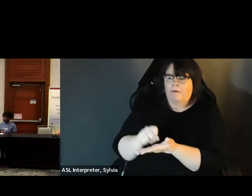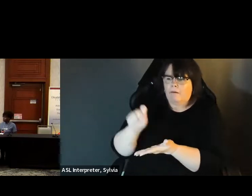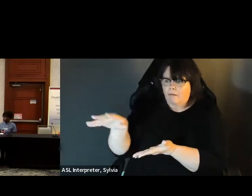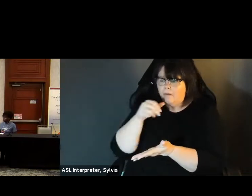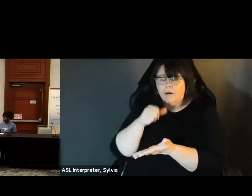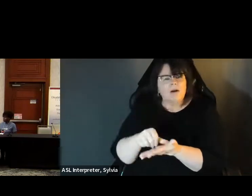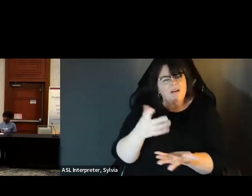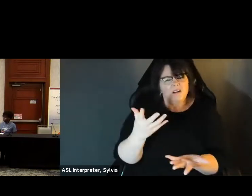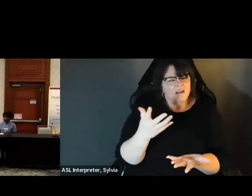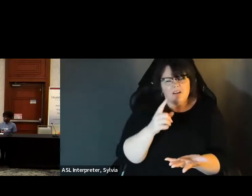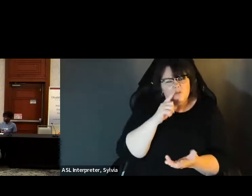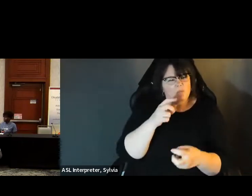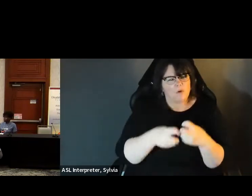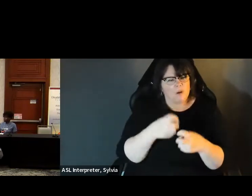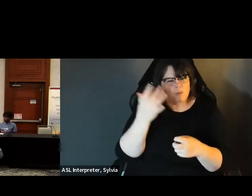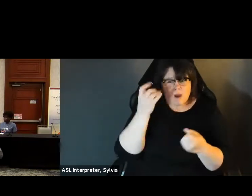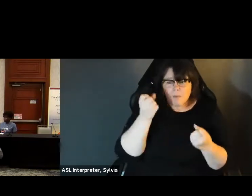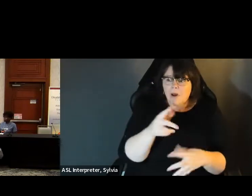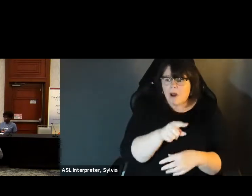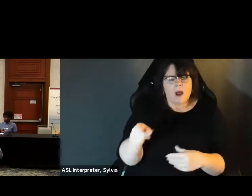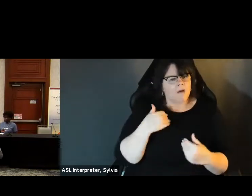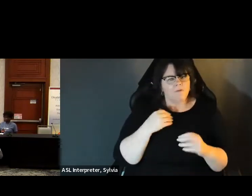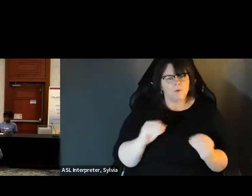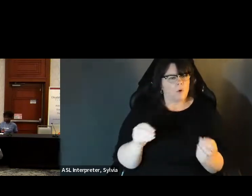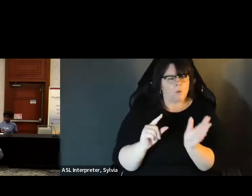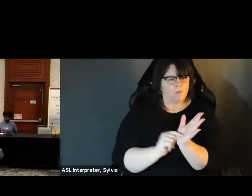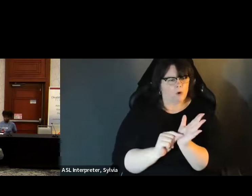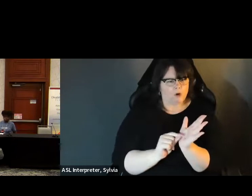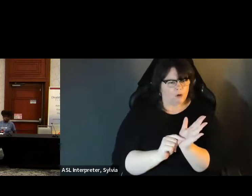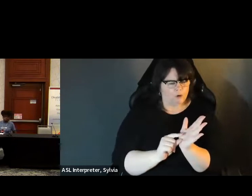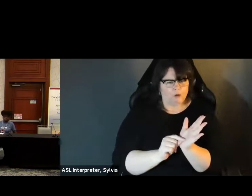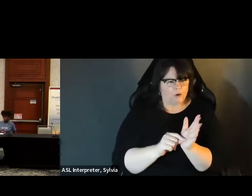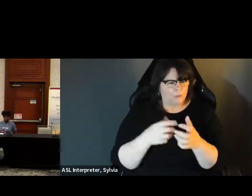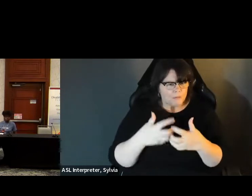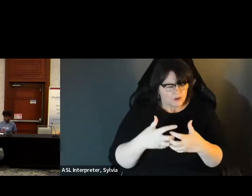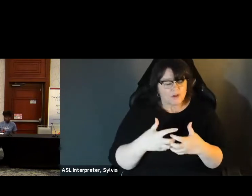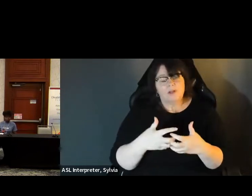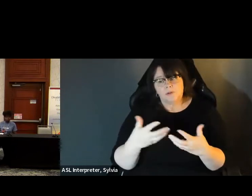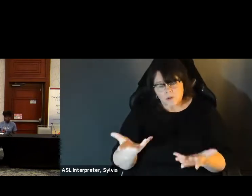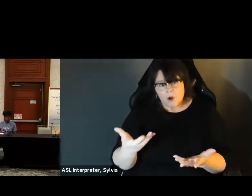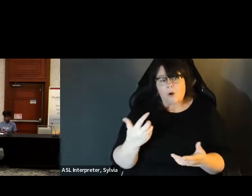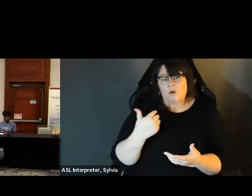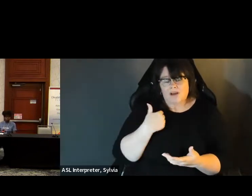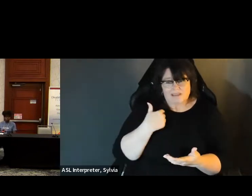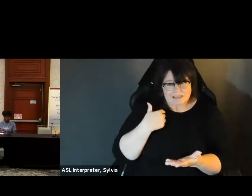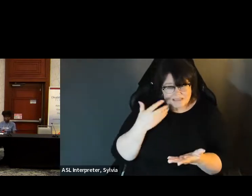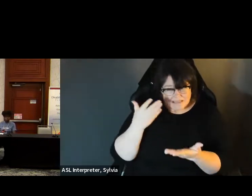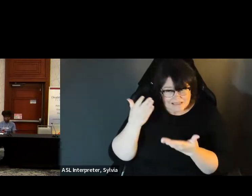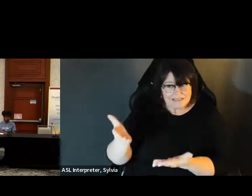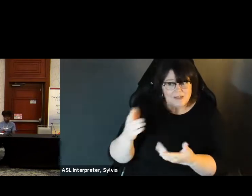So what do you do? We are we are advocating that the State of Florida, except electronic return.